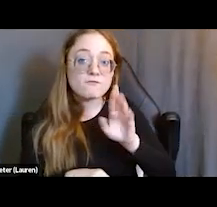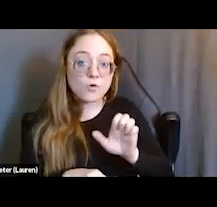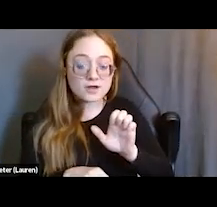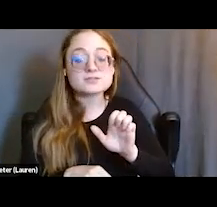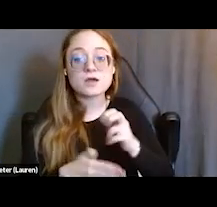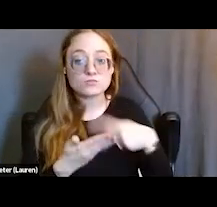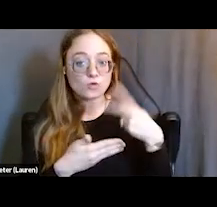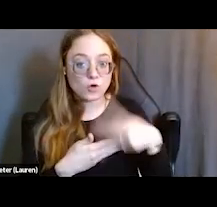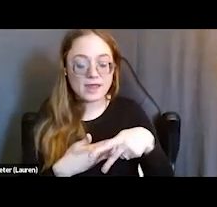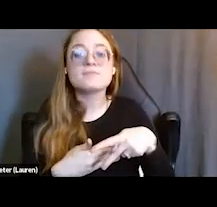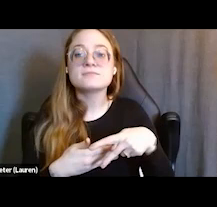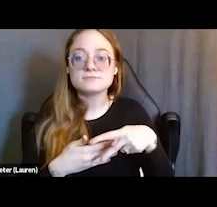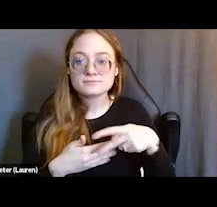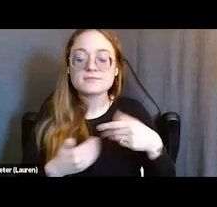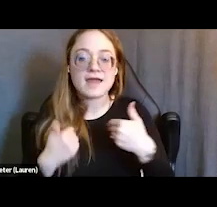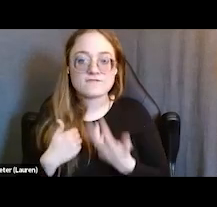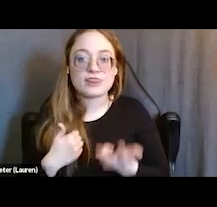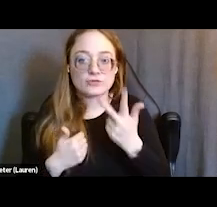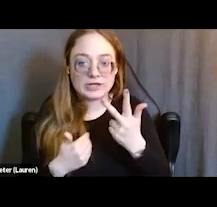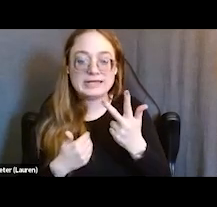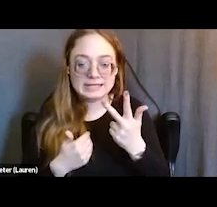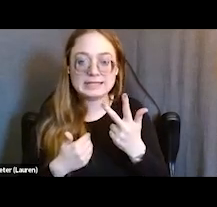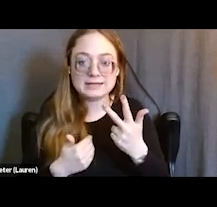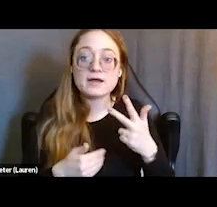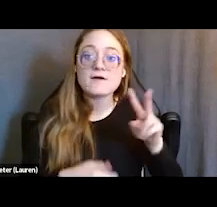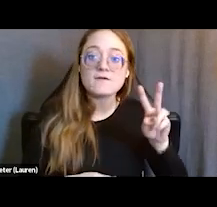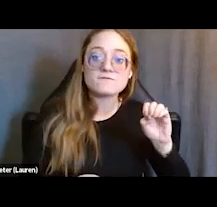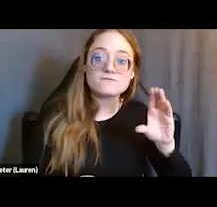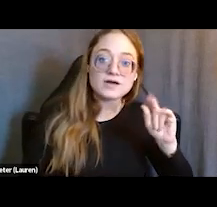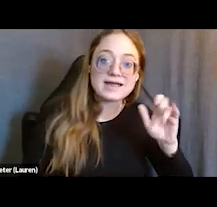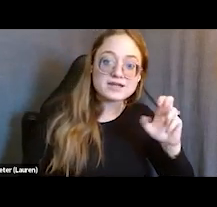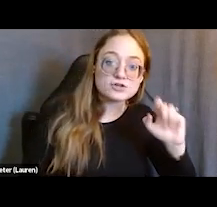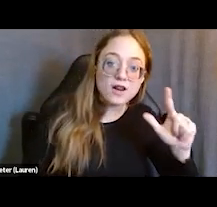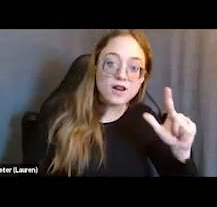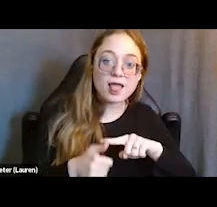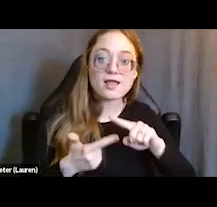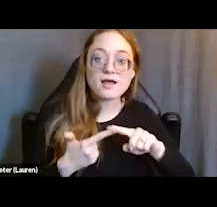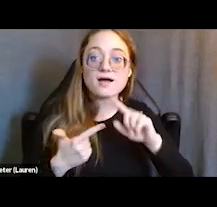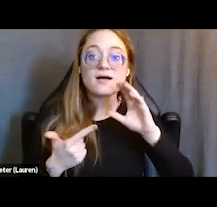We now have three, we have two vocational paths. We have a culinary. We have a cafe. We have a wood shop.